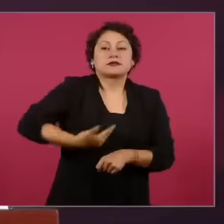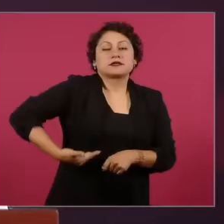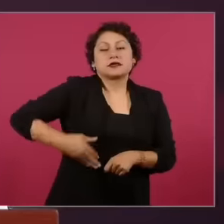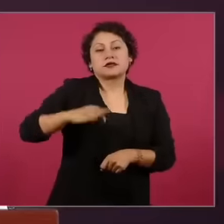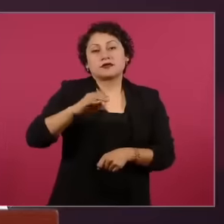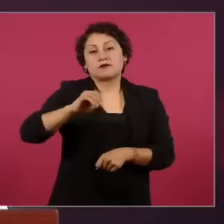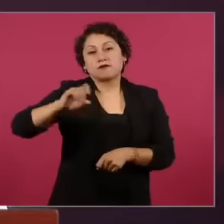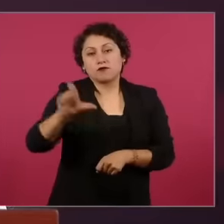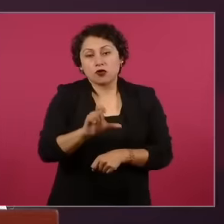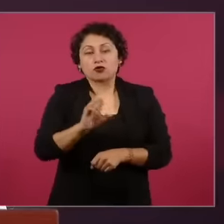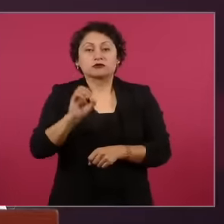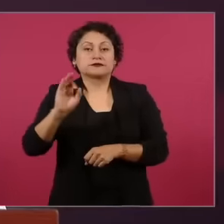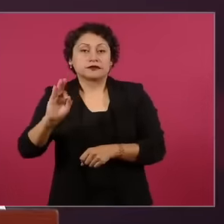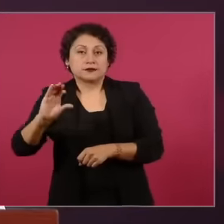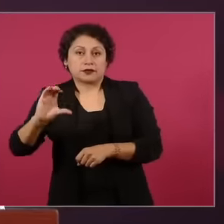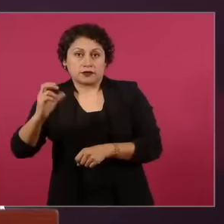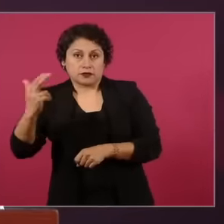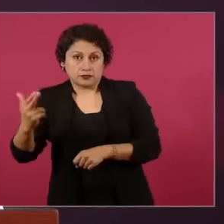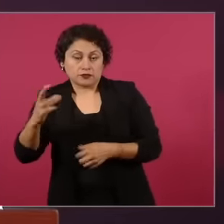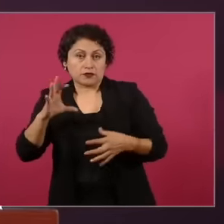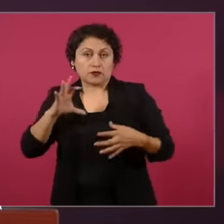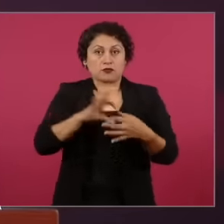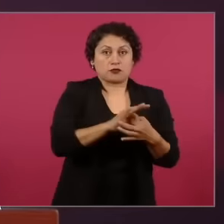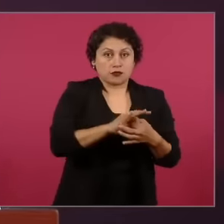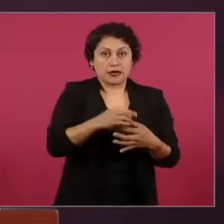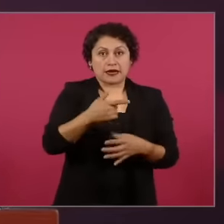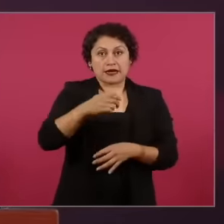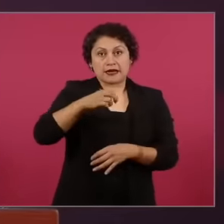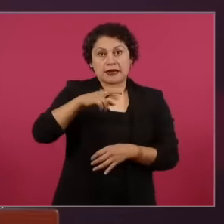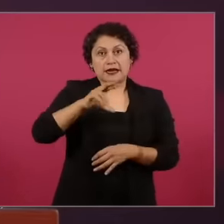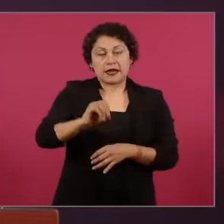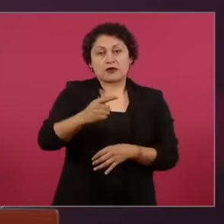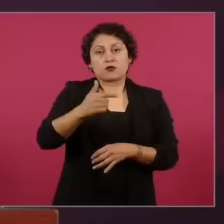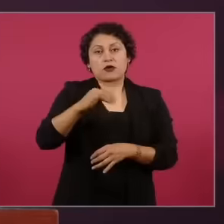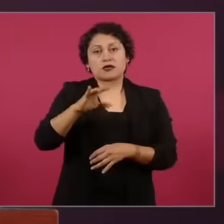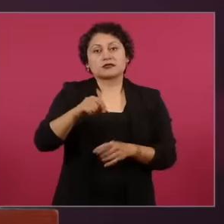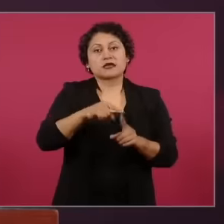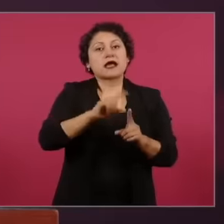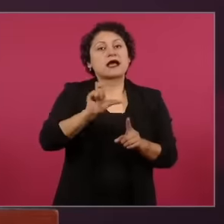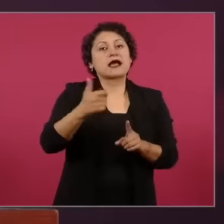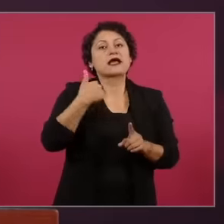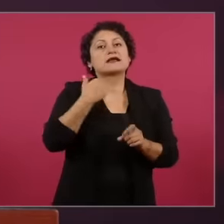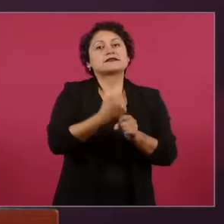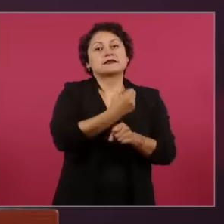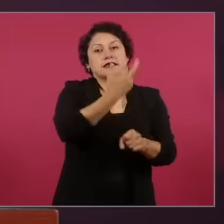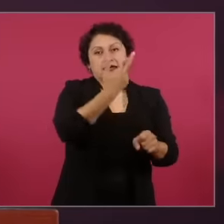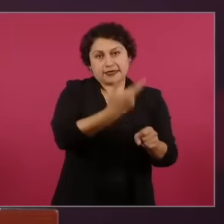allied themselves with Genaro García Luna, former secretary of public security. Allied with the Sinaloa cartel,